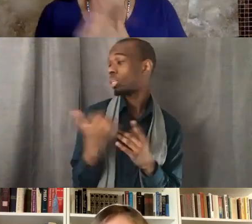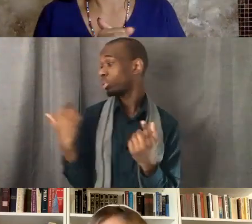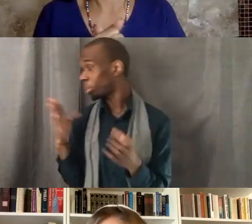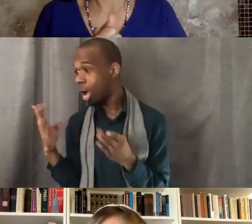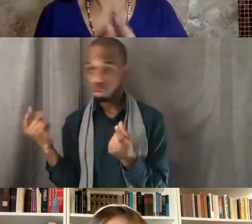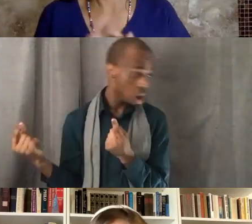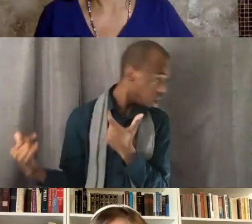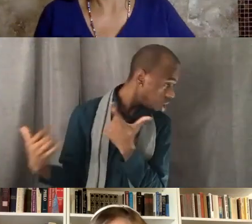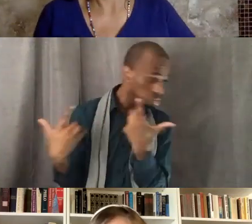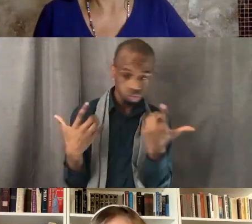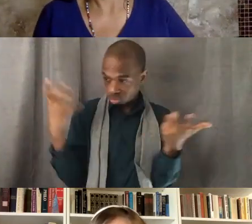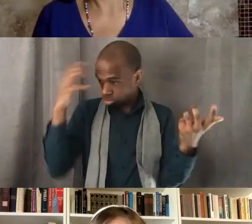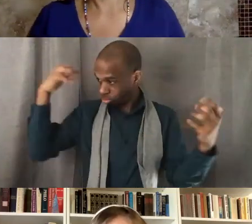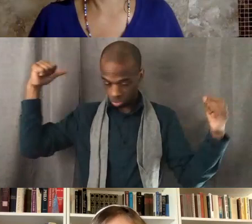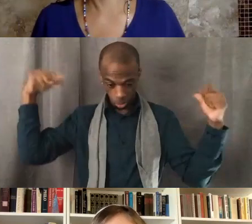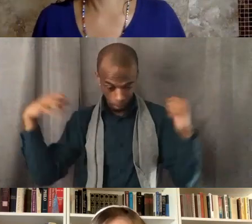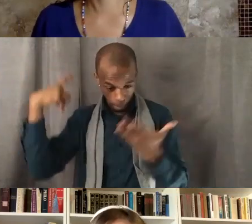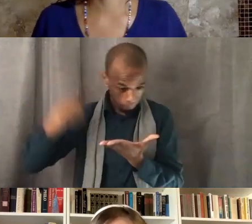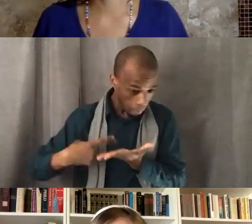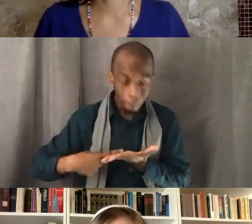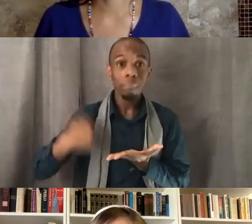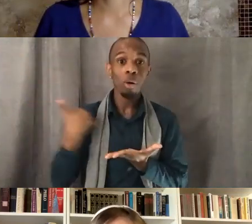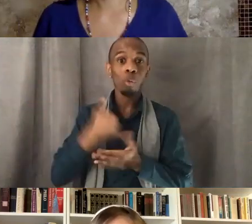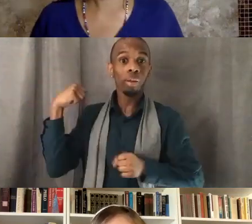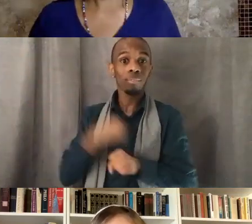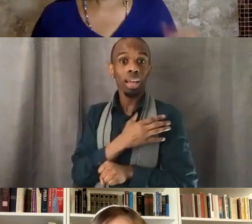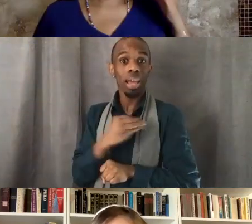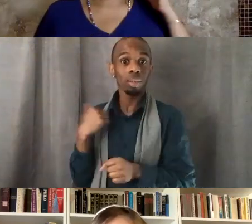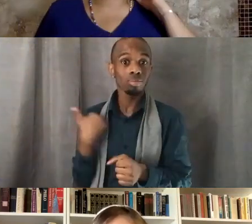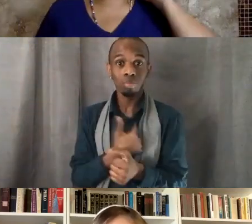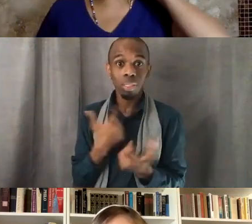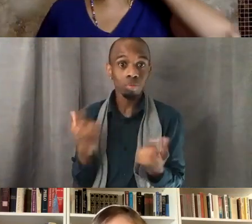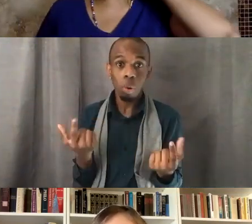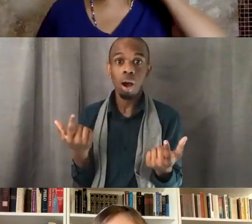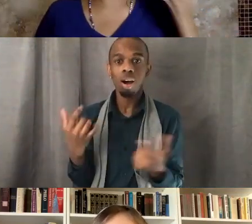So the senior in the senior class, Wellesley College who is from the Wampanoag,